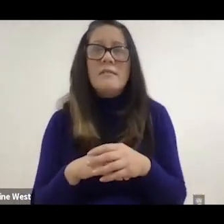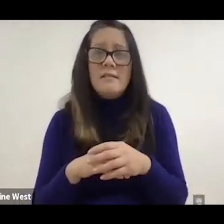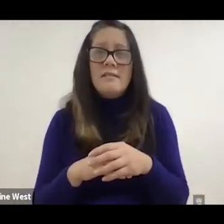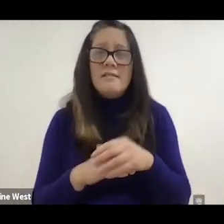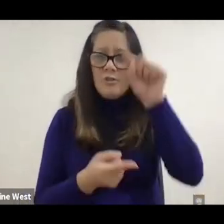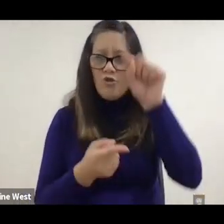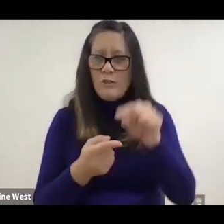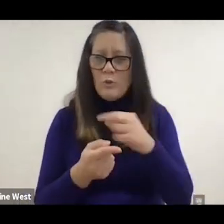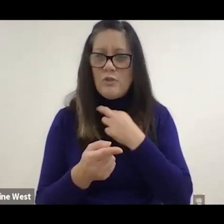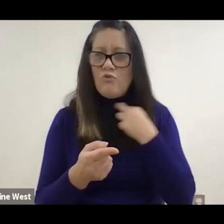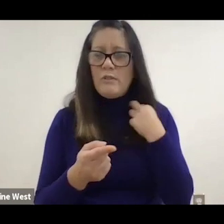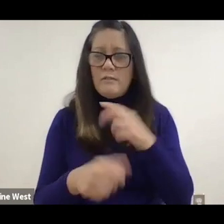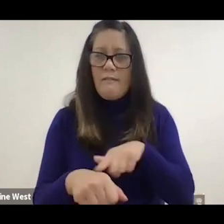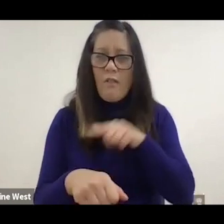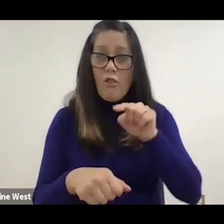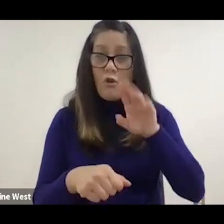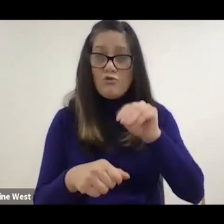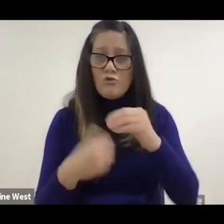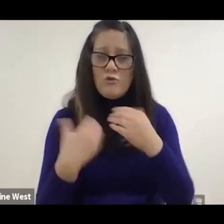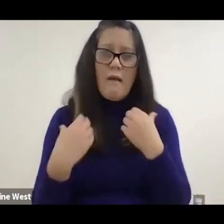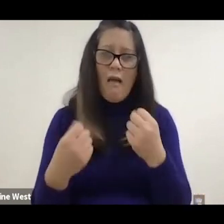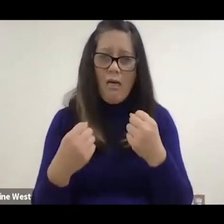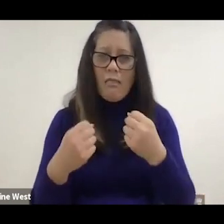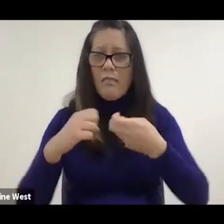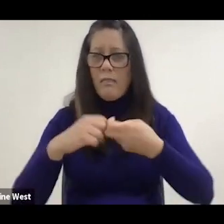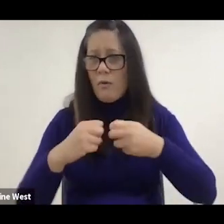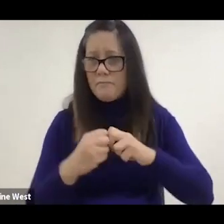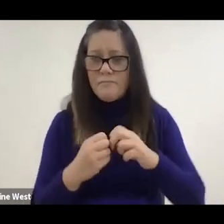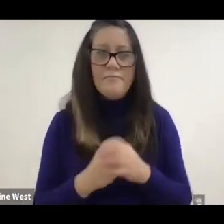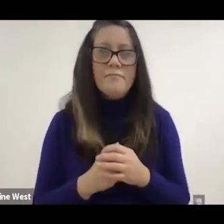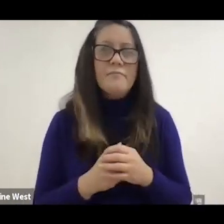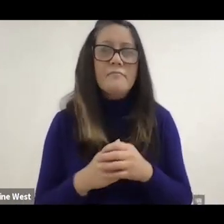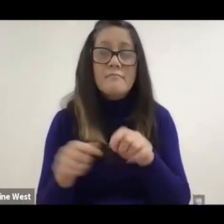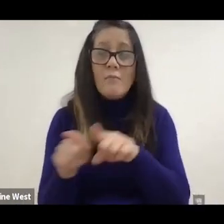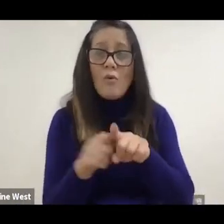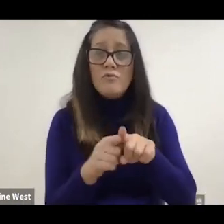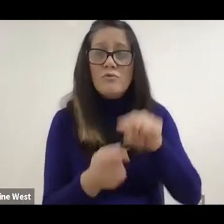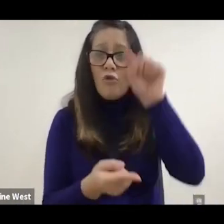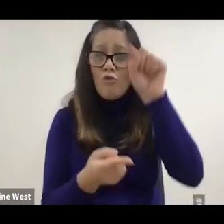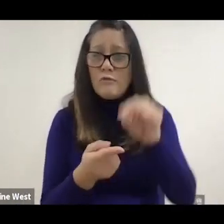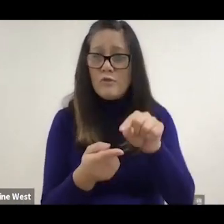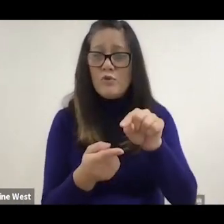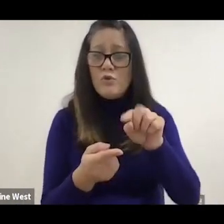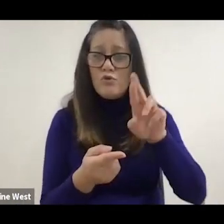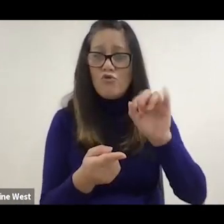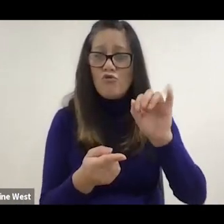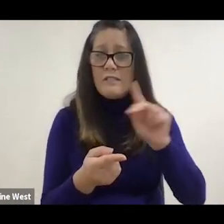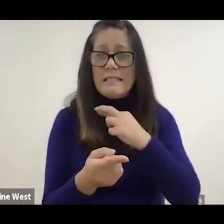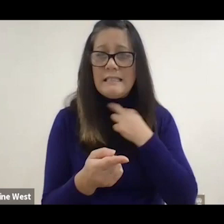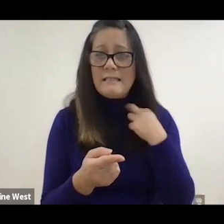Of long term health consequences and and also reduce the risk in this way until their family,